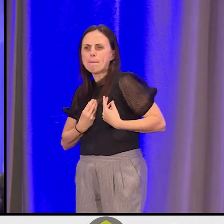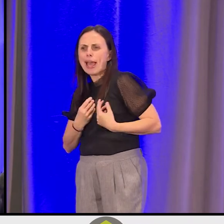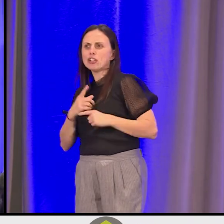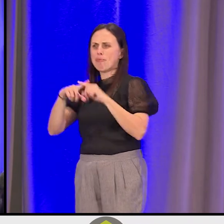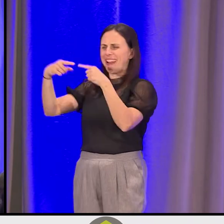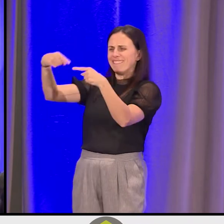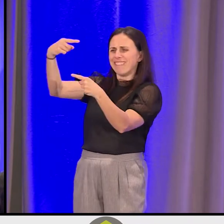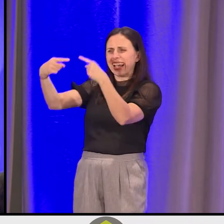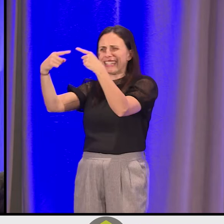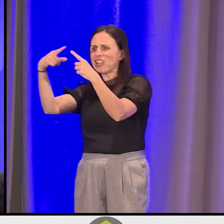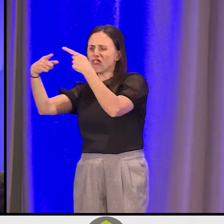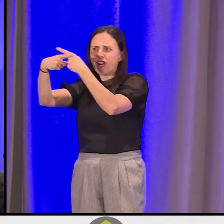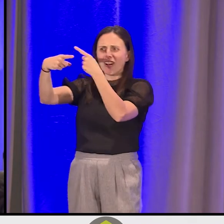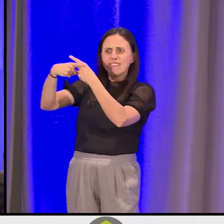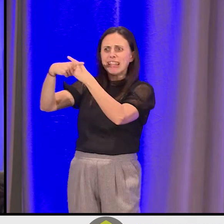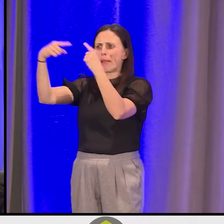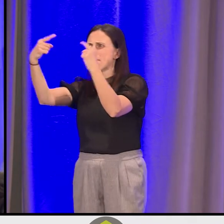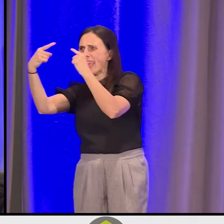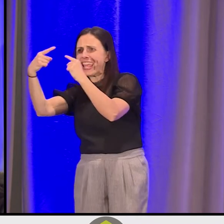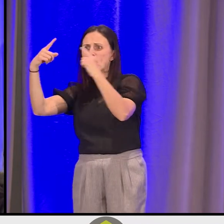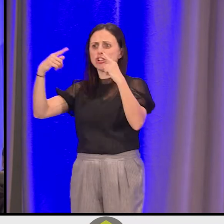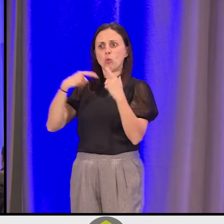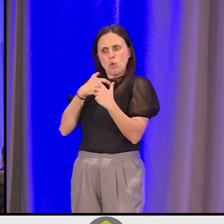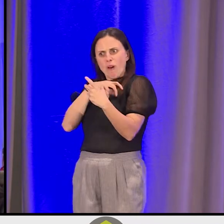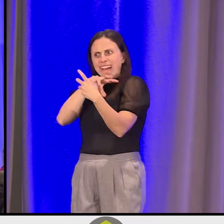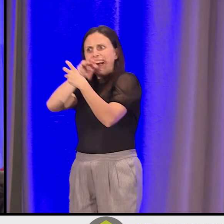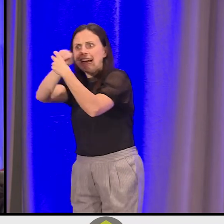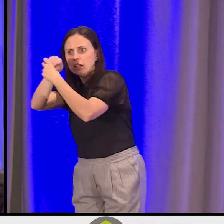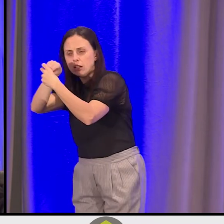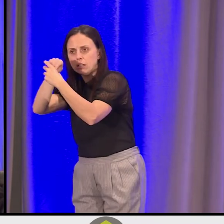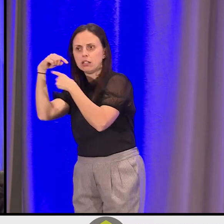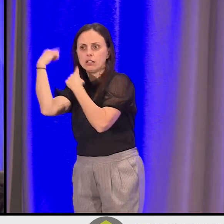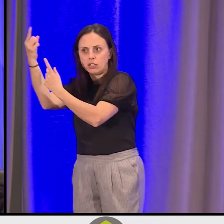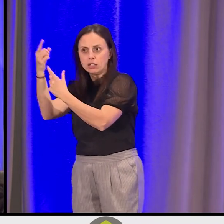and there was conflict, and there's pain, and there is hurt. And there is one